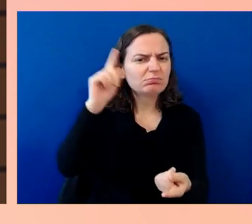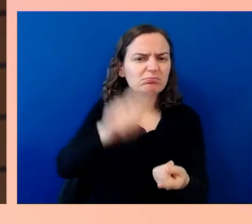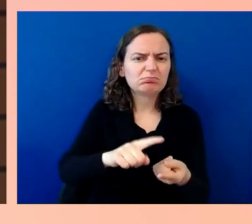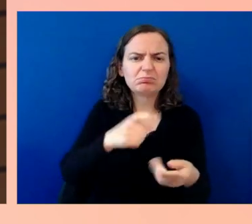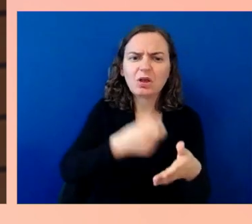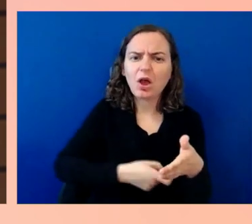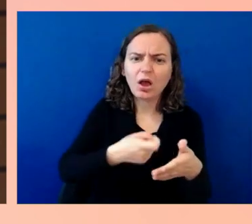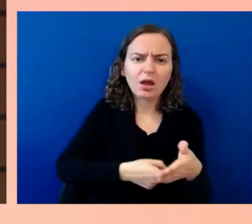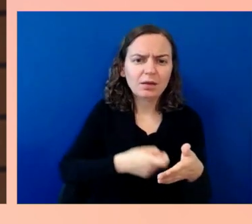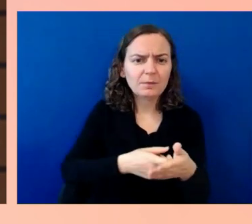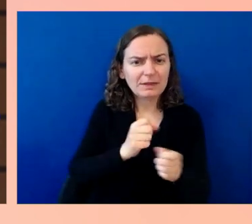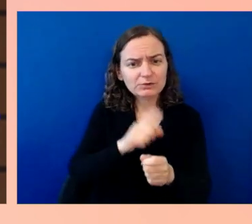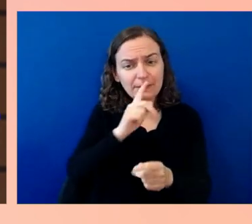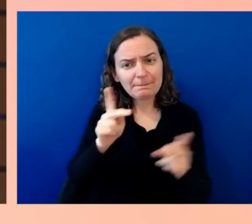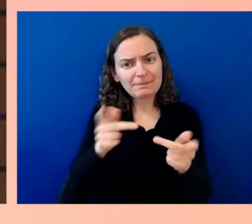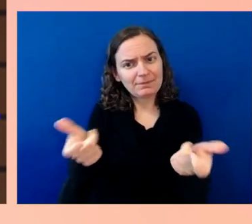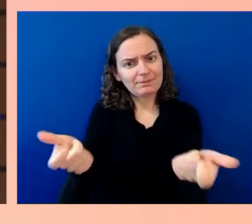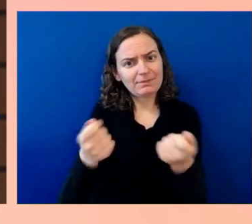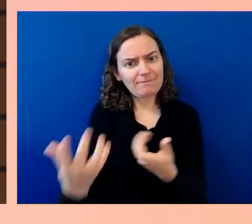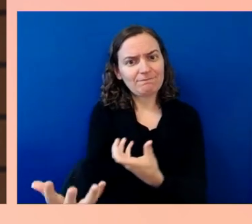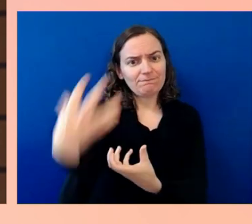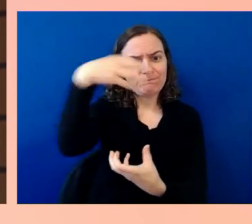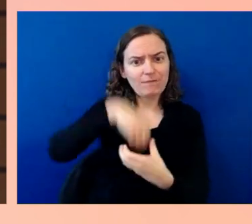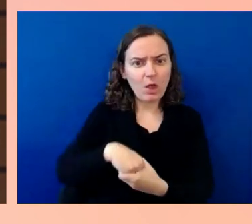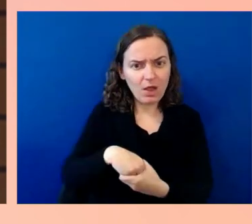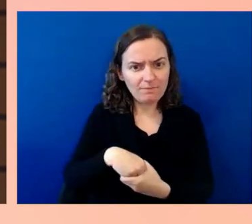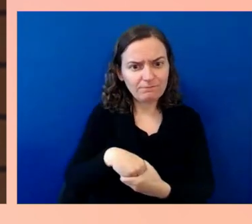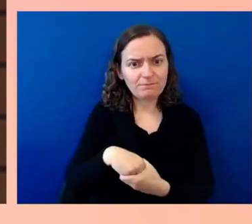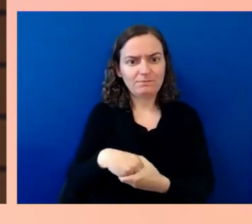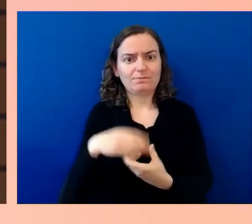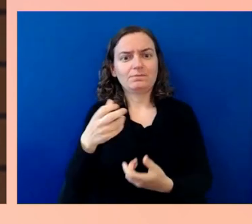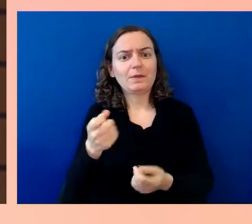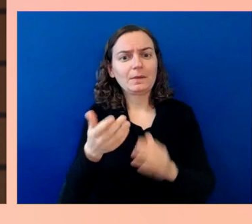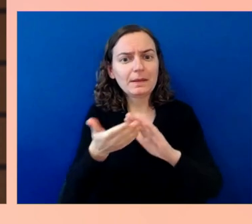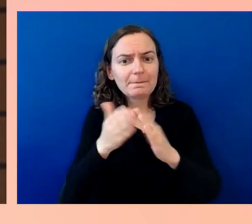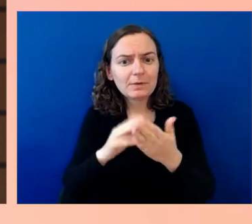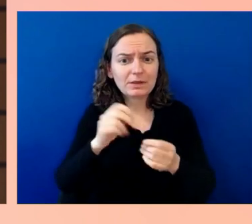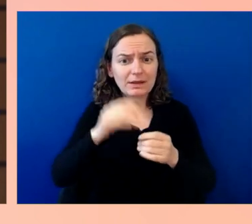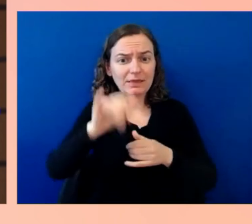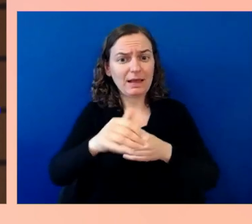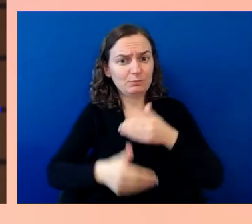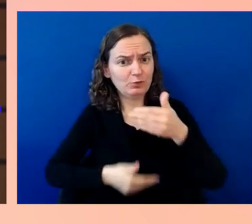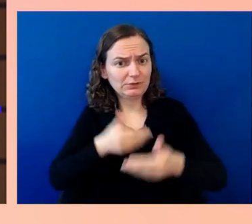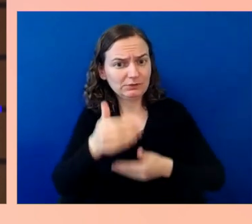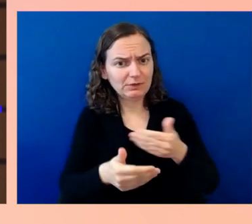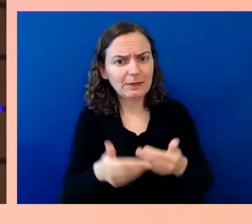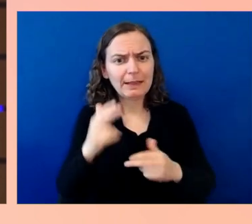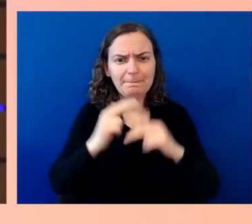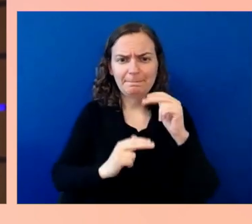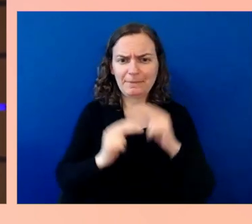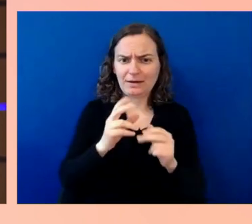the building of and the making of, and harness that creativity. Because even though you may be very